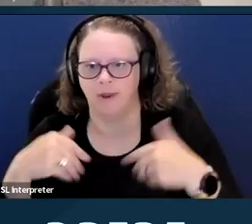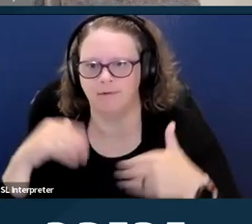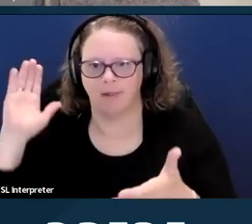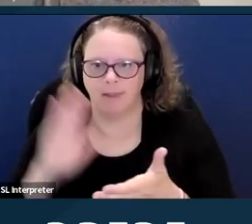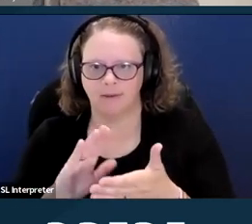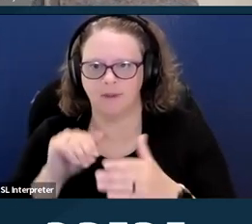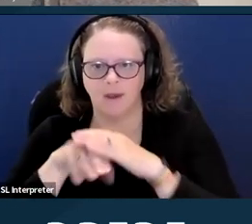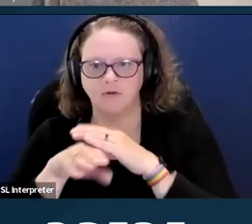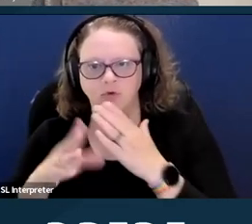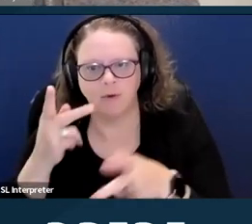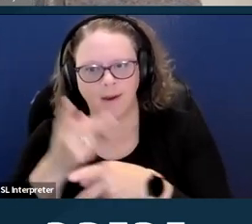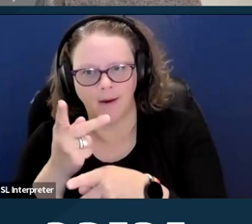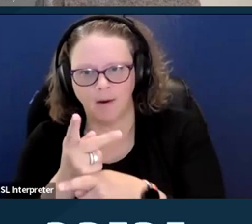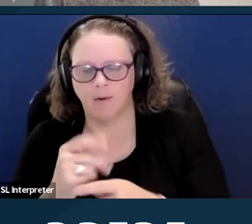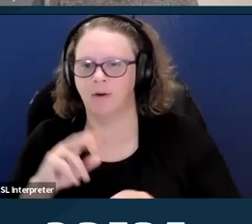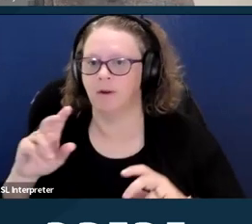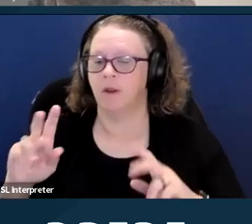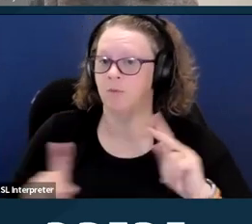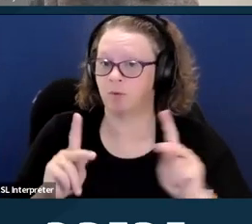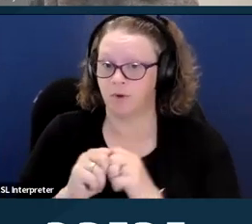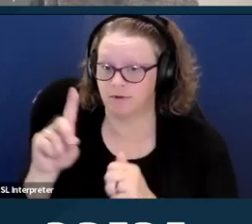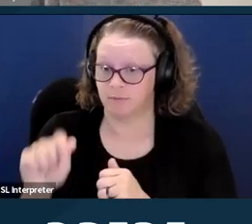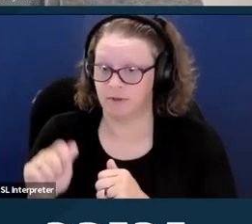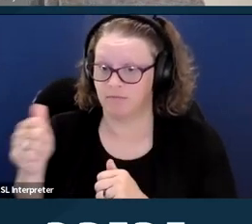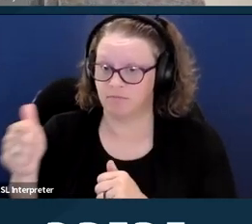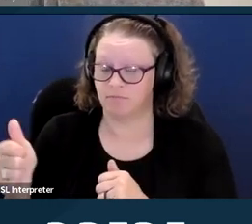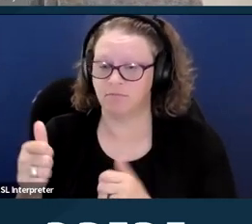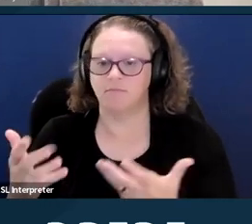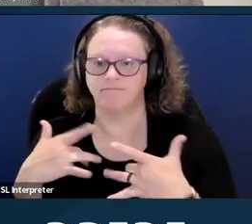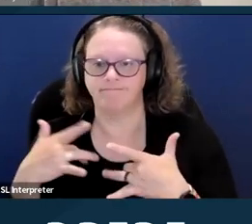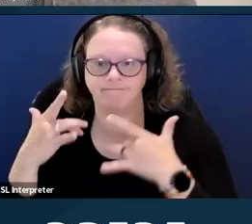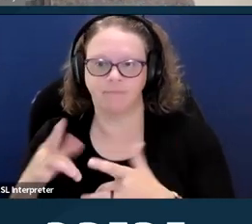to report experiencing logistical barriers like arranging transportation